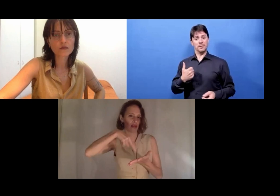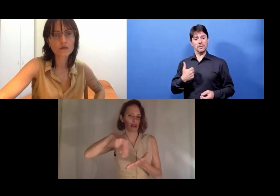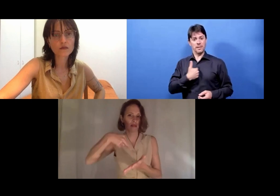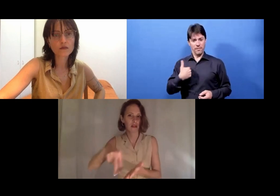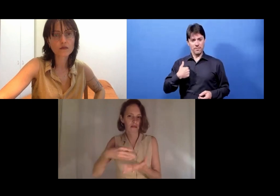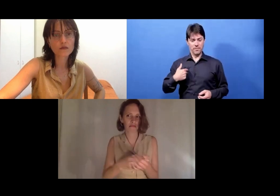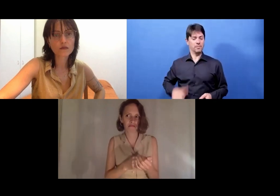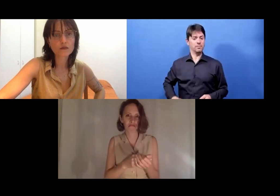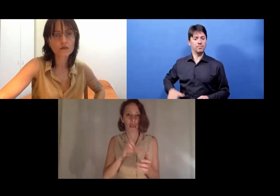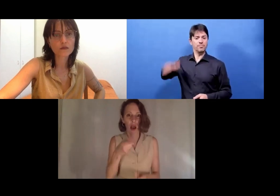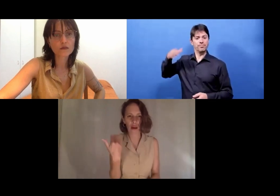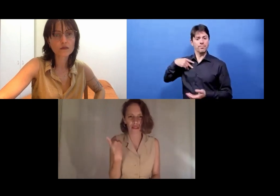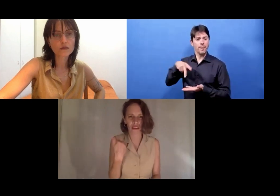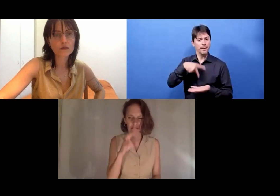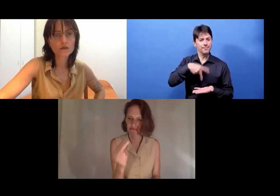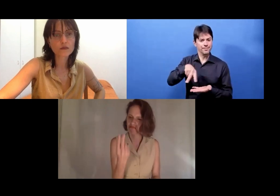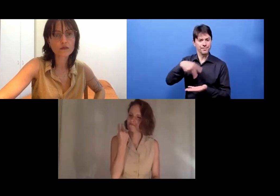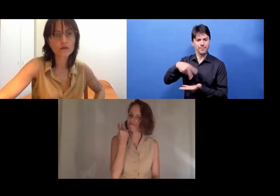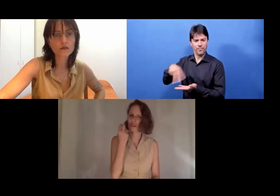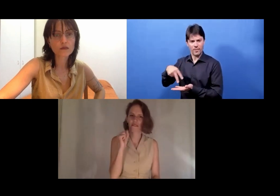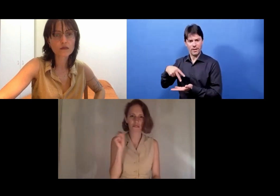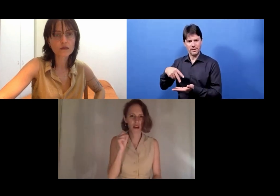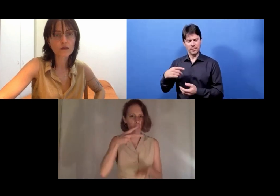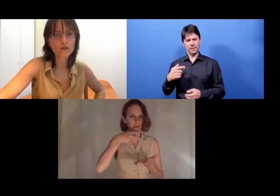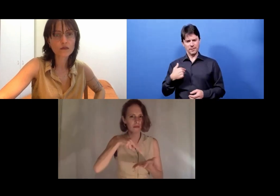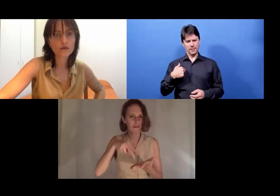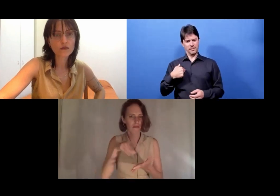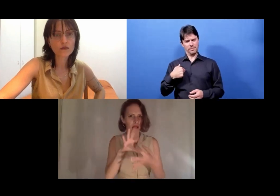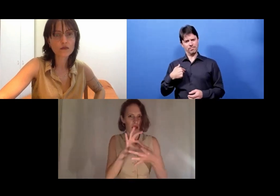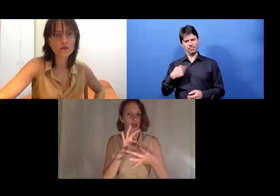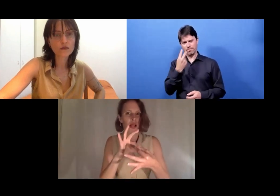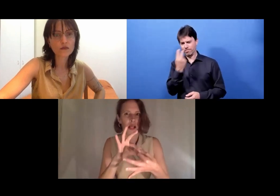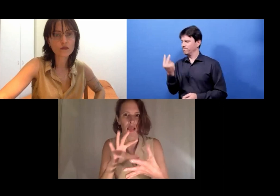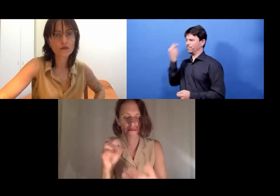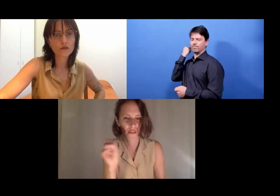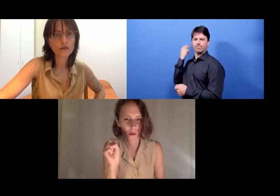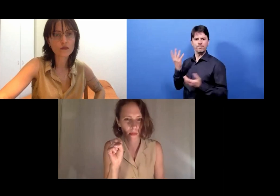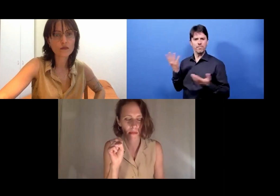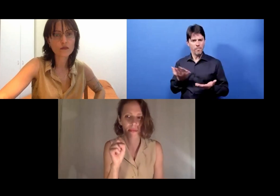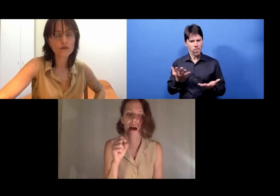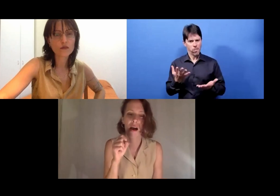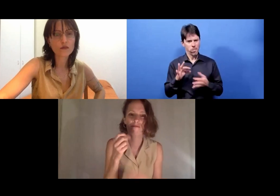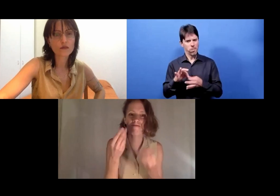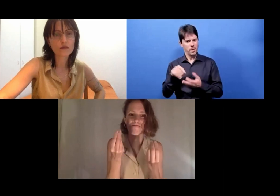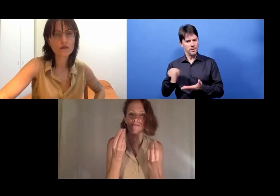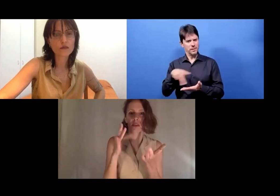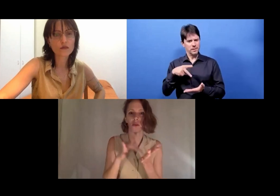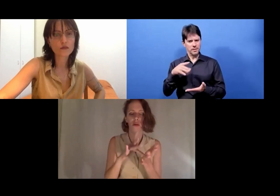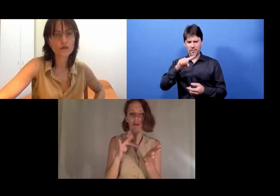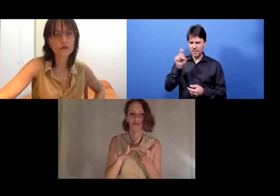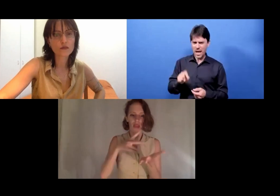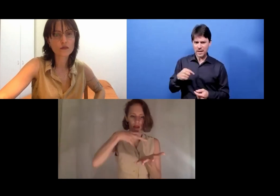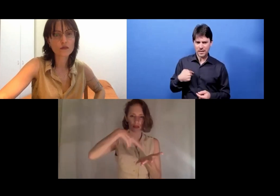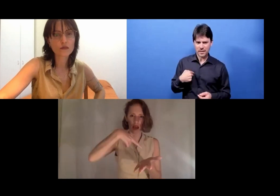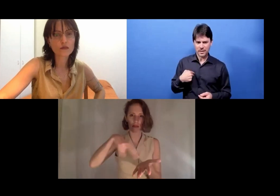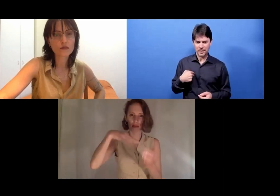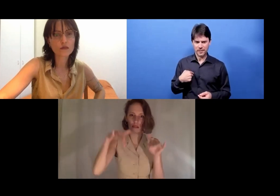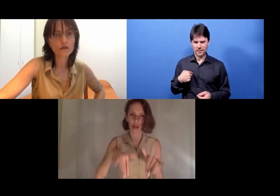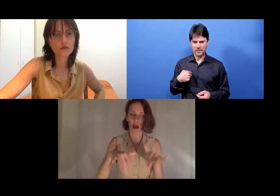I have also been a dancer ever since I was born, just like her, and I recently understood why I was holding on to dance.